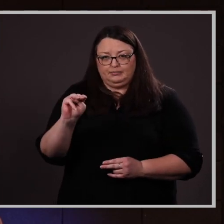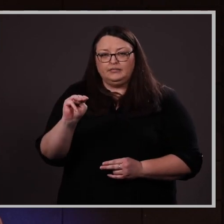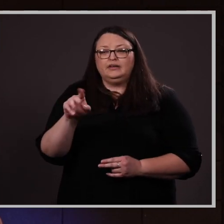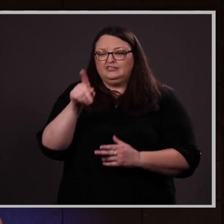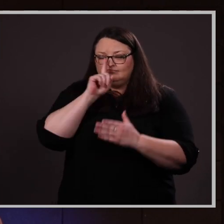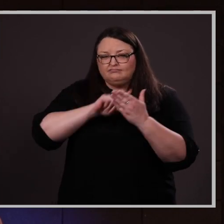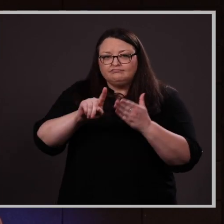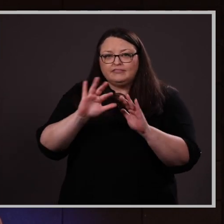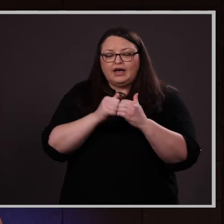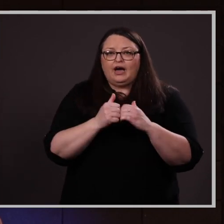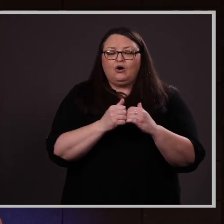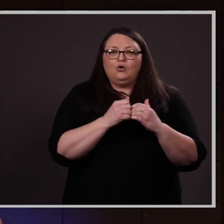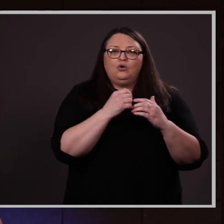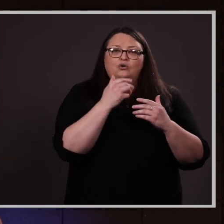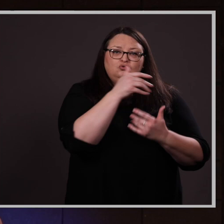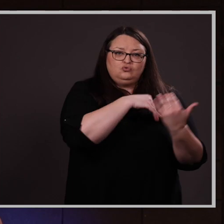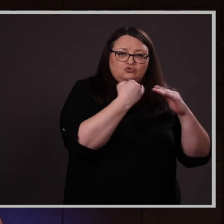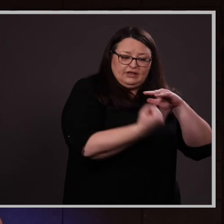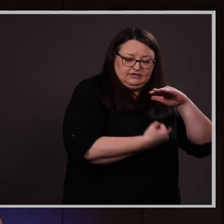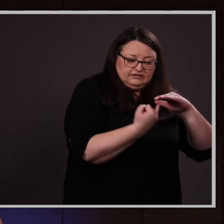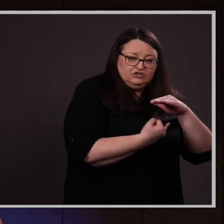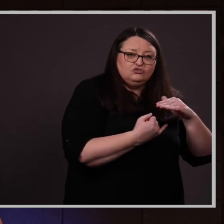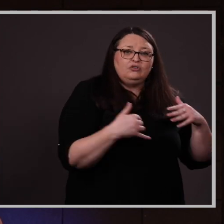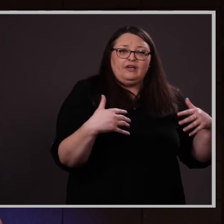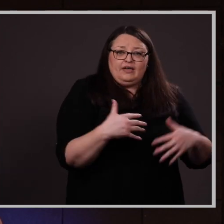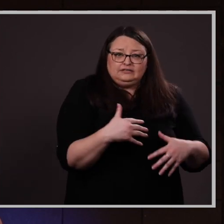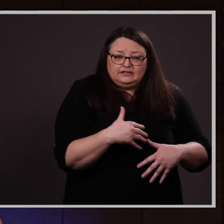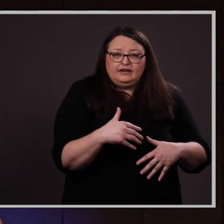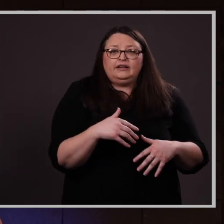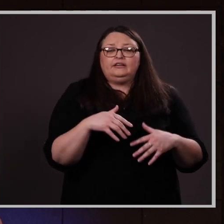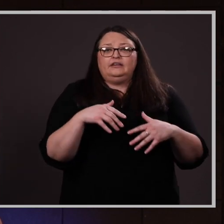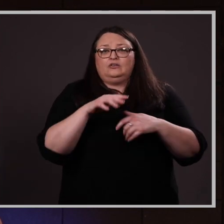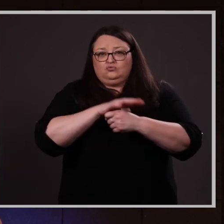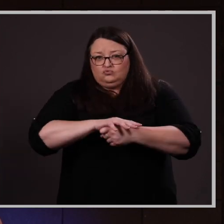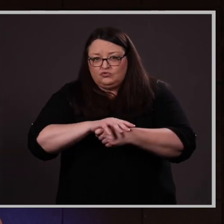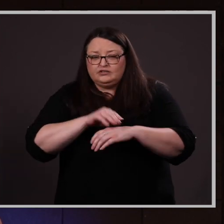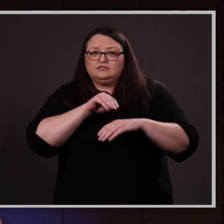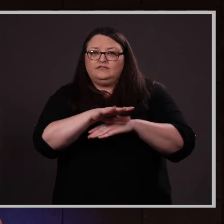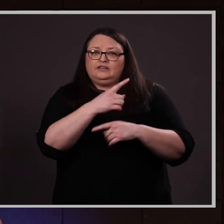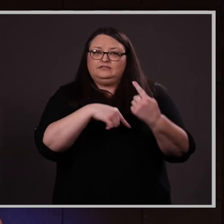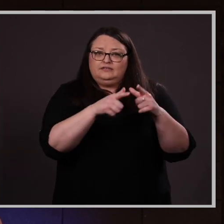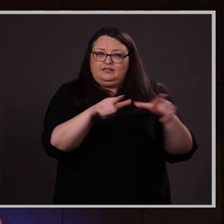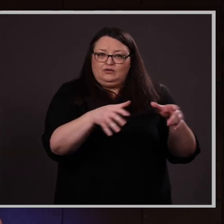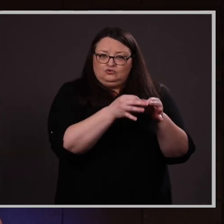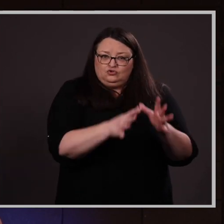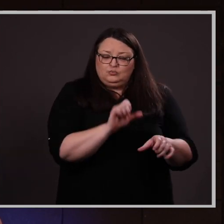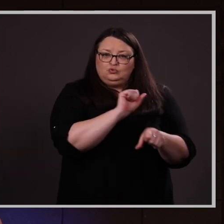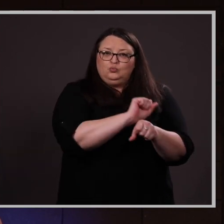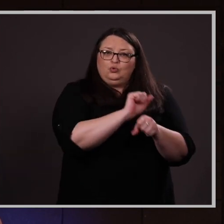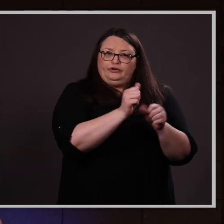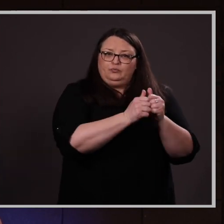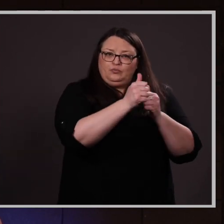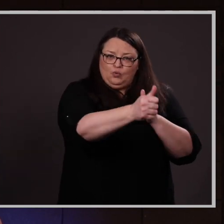social isolation, anxiety, and stress affects Sign Language Interpreters working remotely.